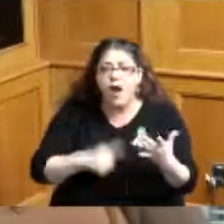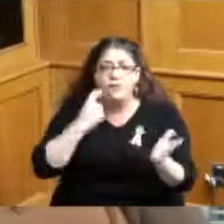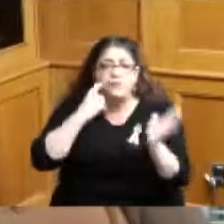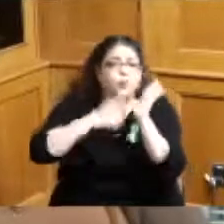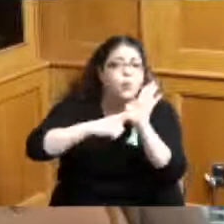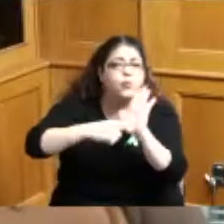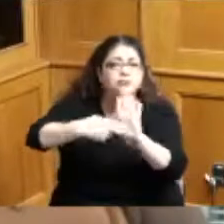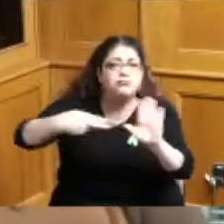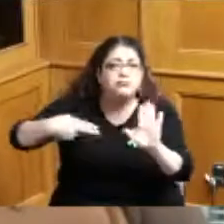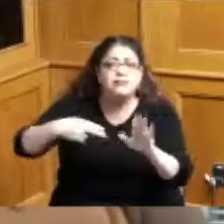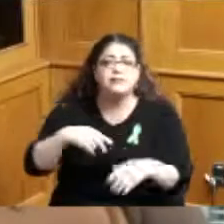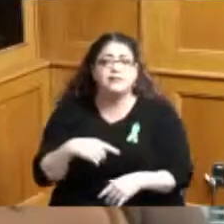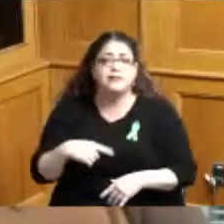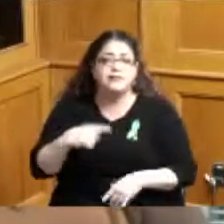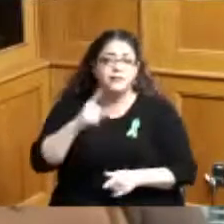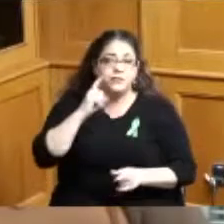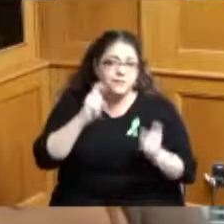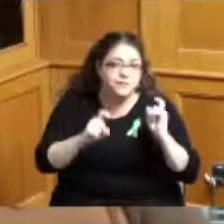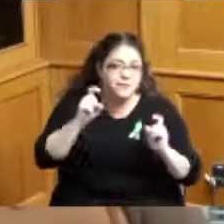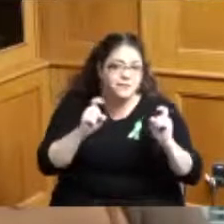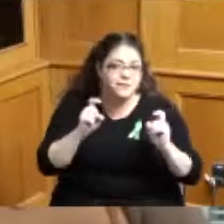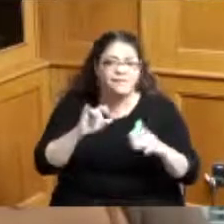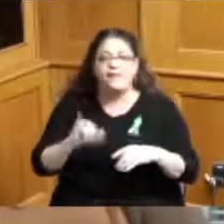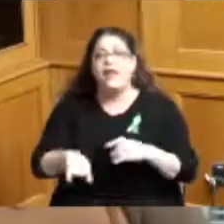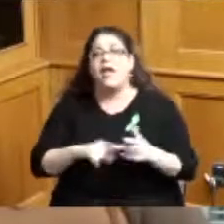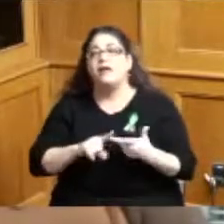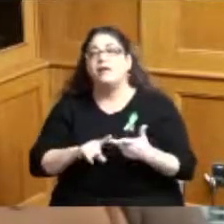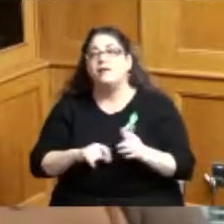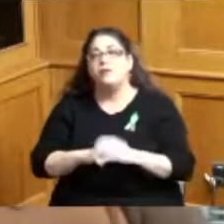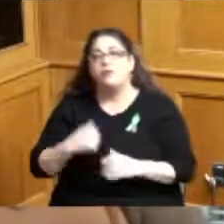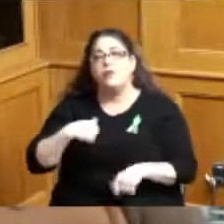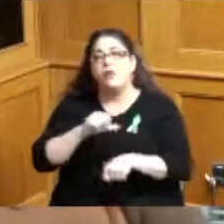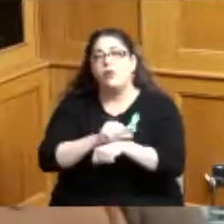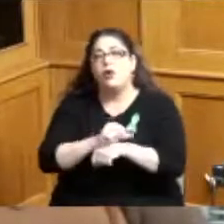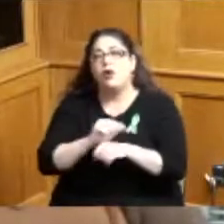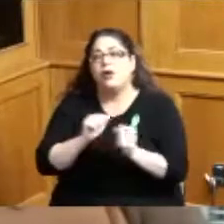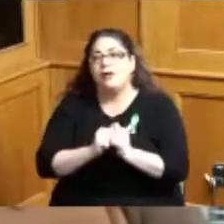one in five works with about a hundred schools in the six universities in Cincinnati doing that work